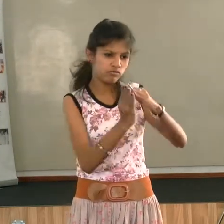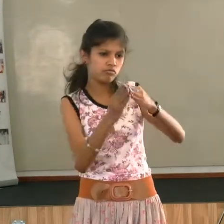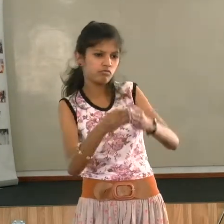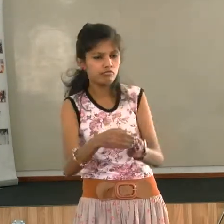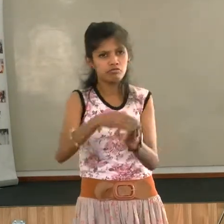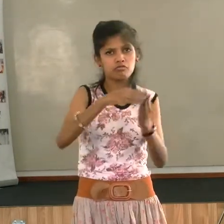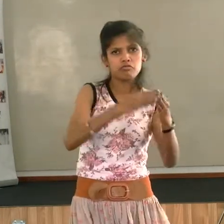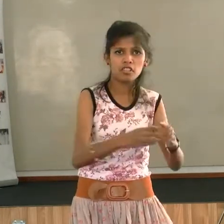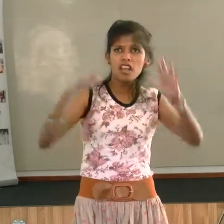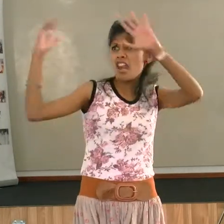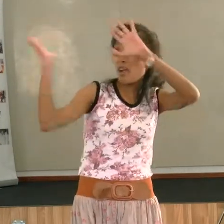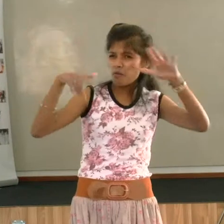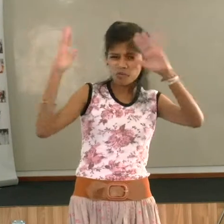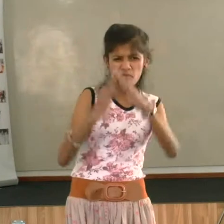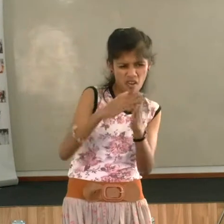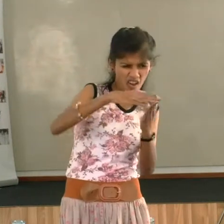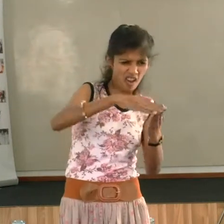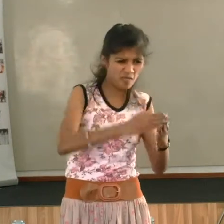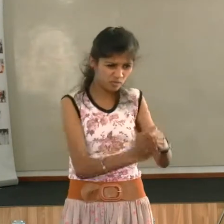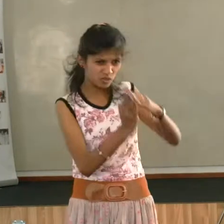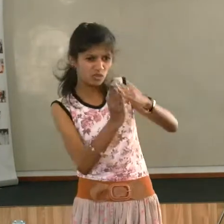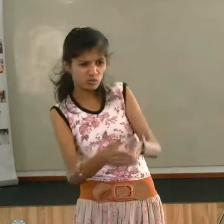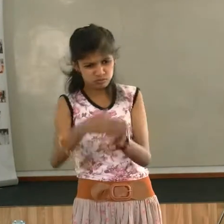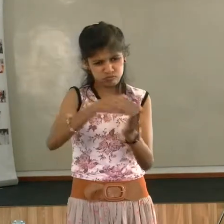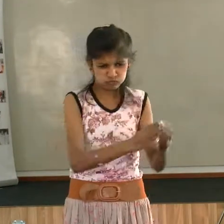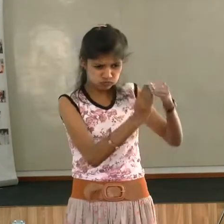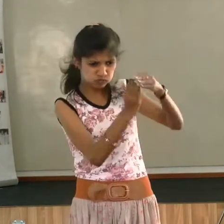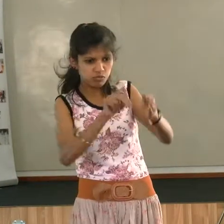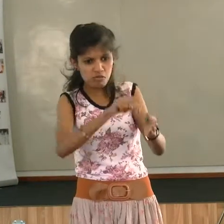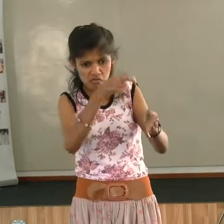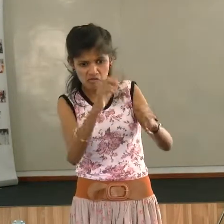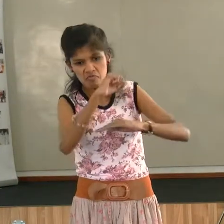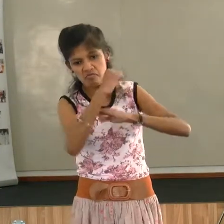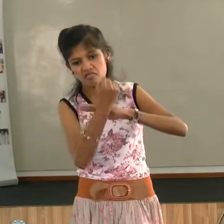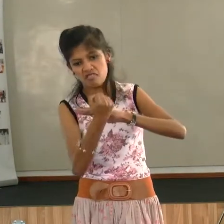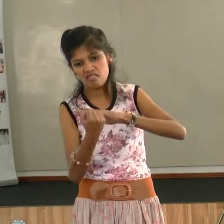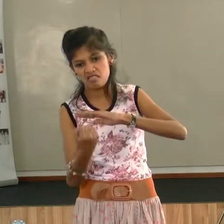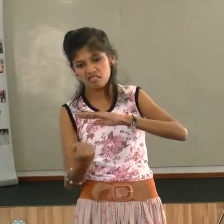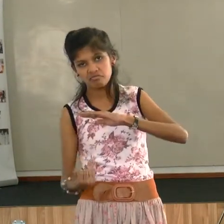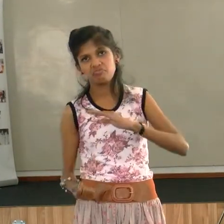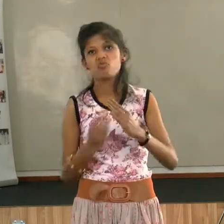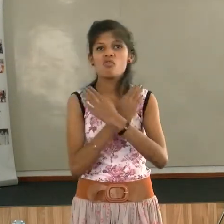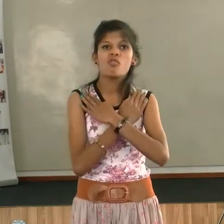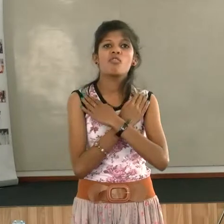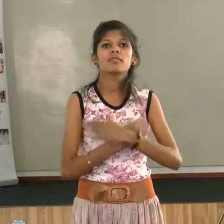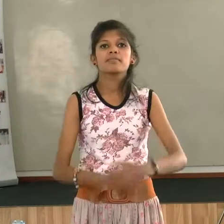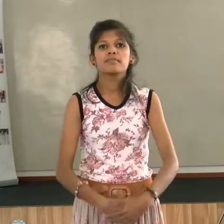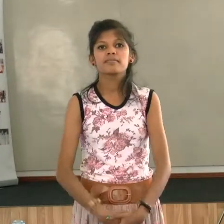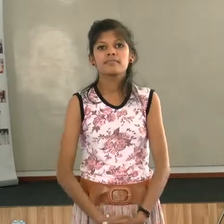Rain heavily boat Drowned boat and die